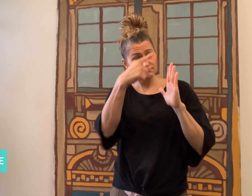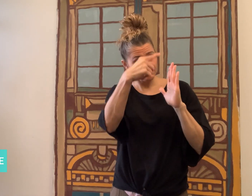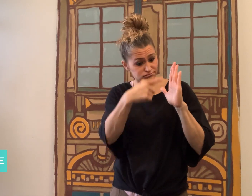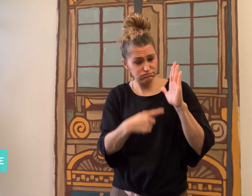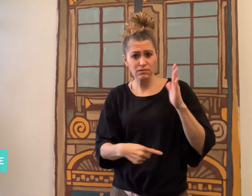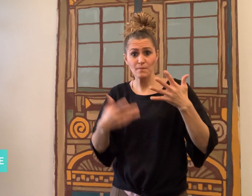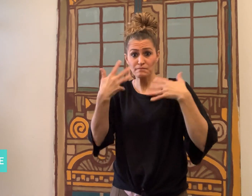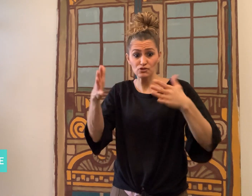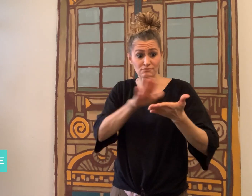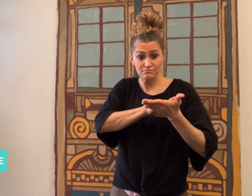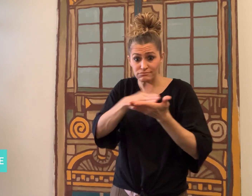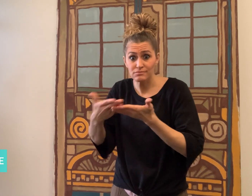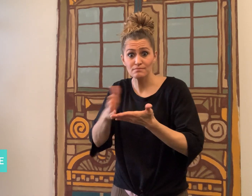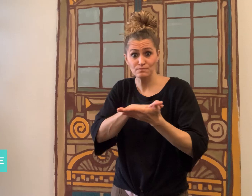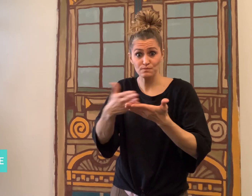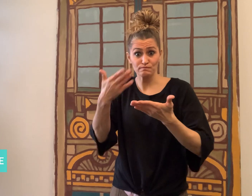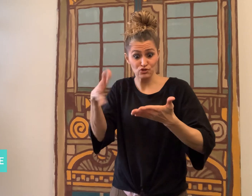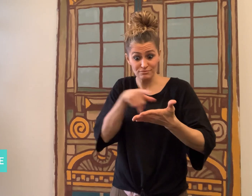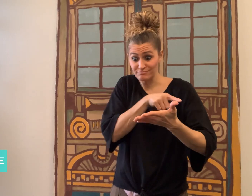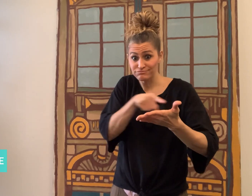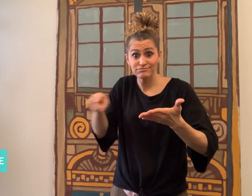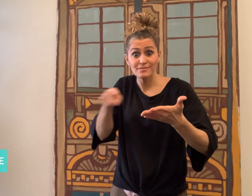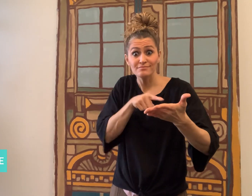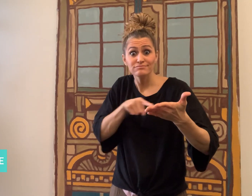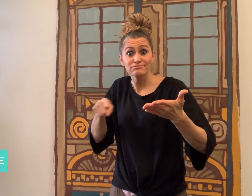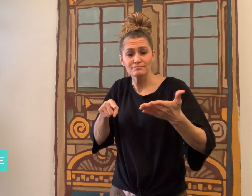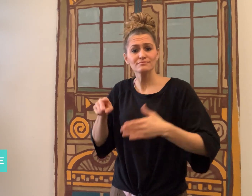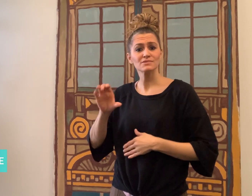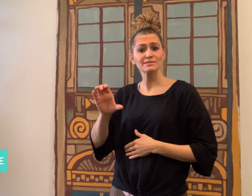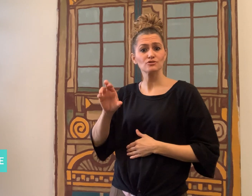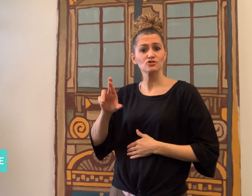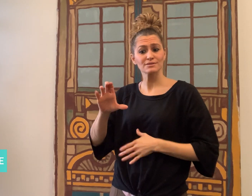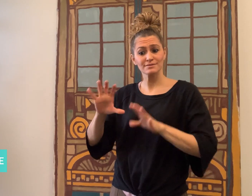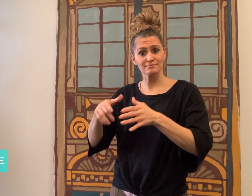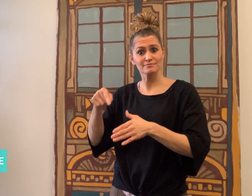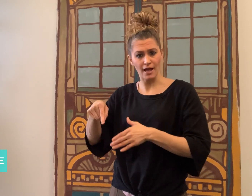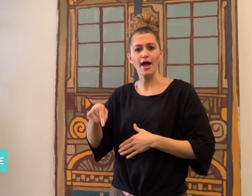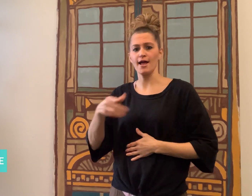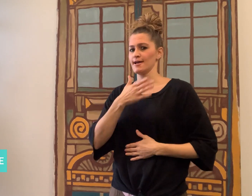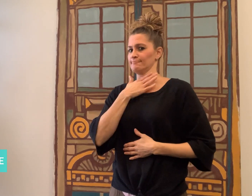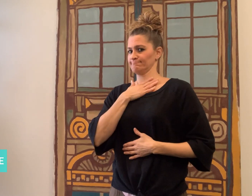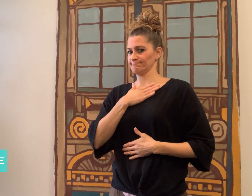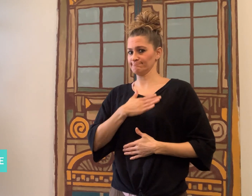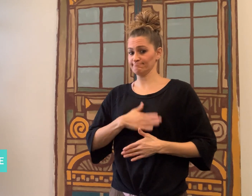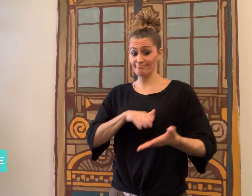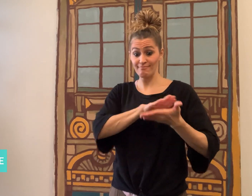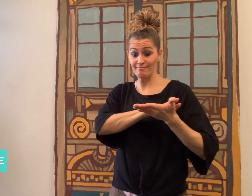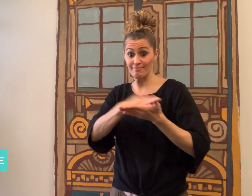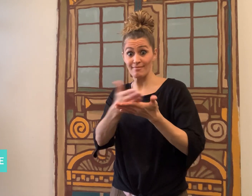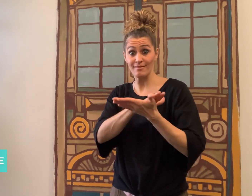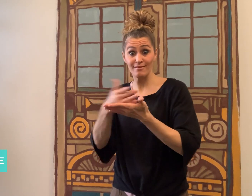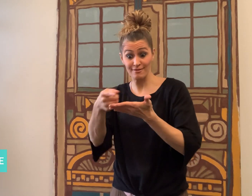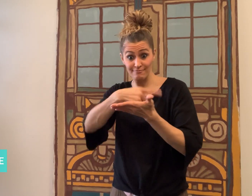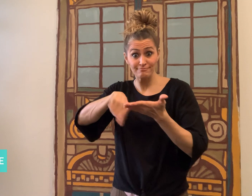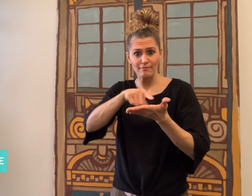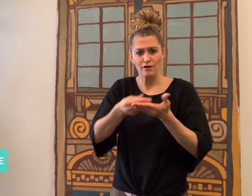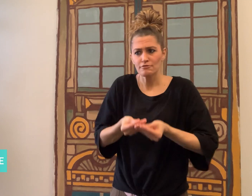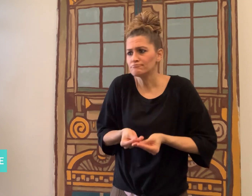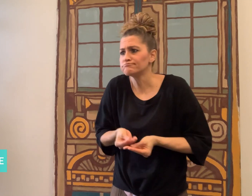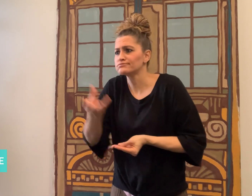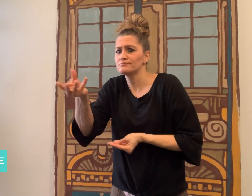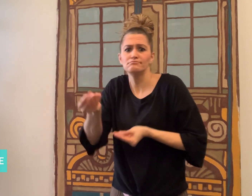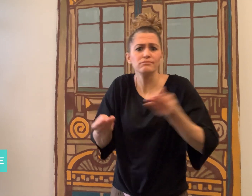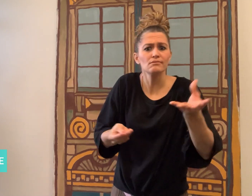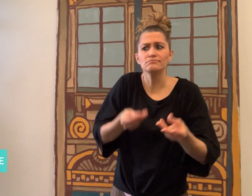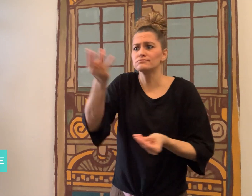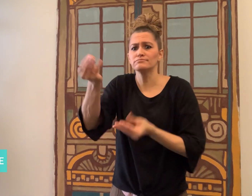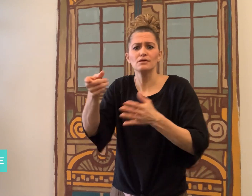The CRC is distributing the translated constitution